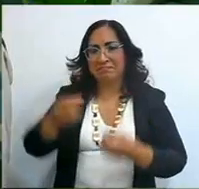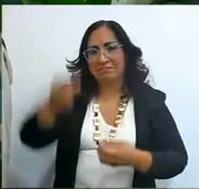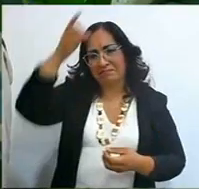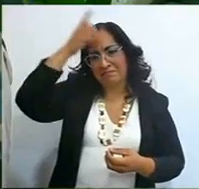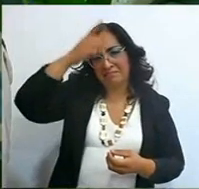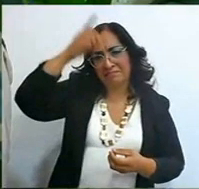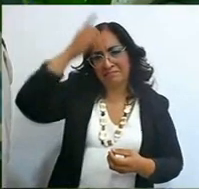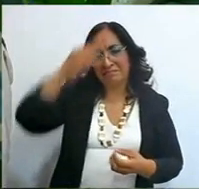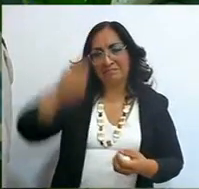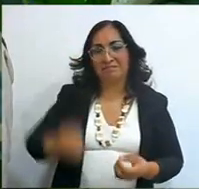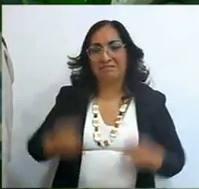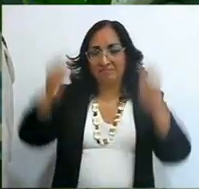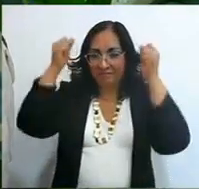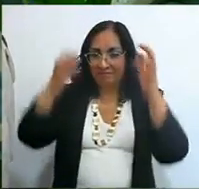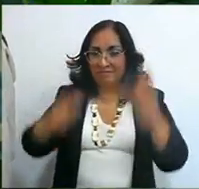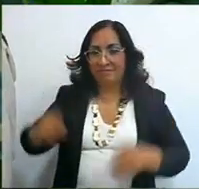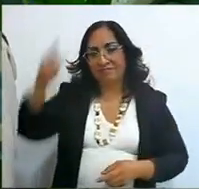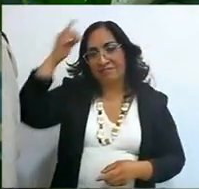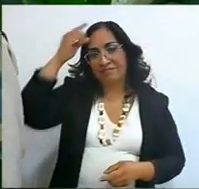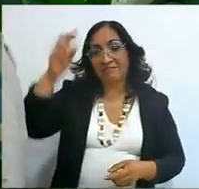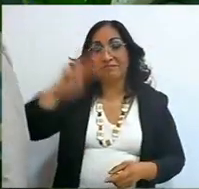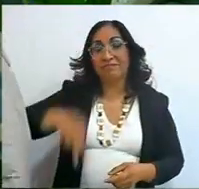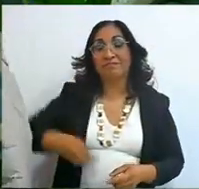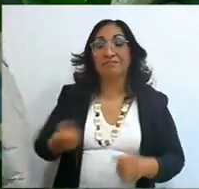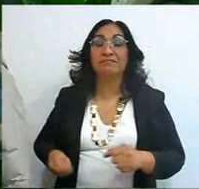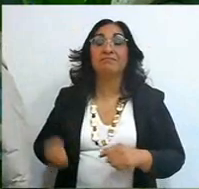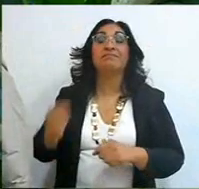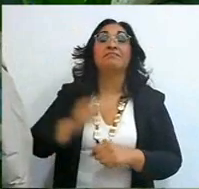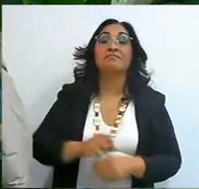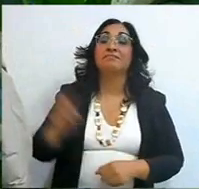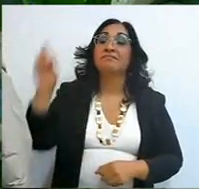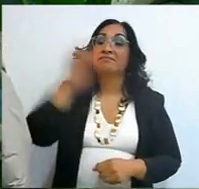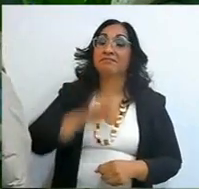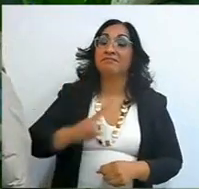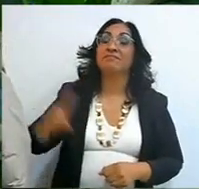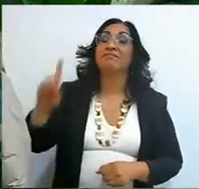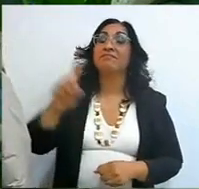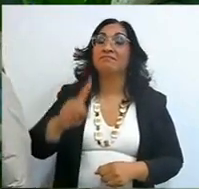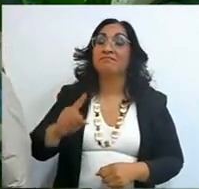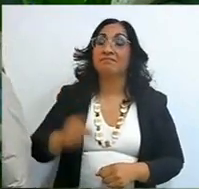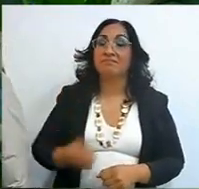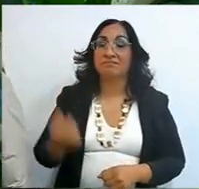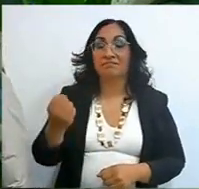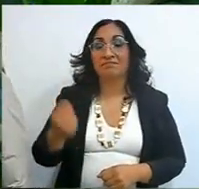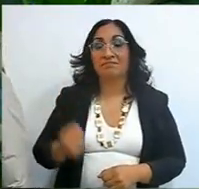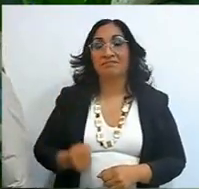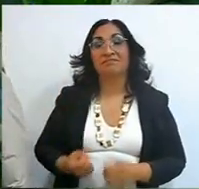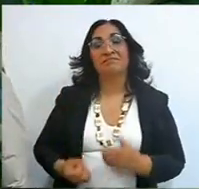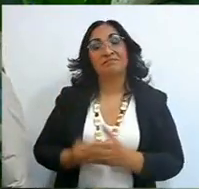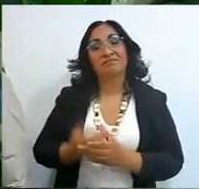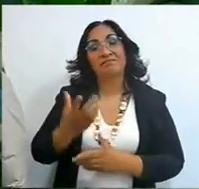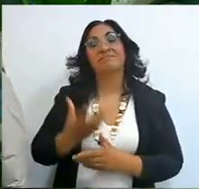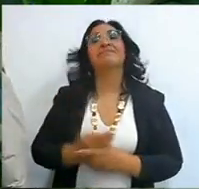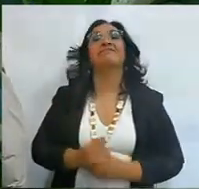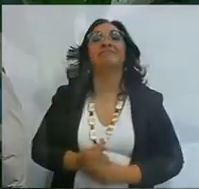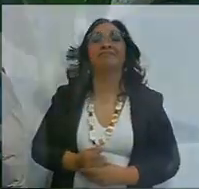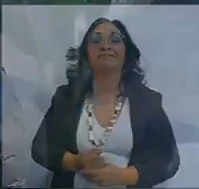may the Lord bless you and see you again Sunday 9 in the morning